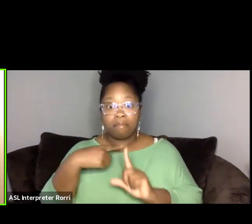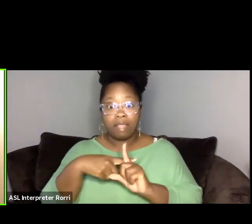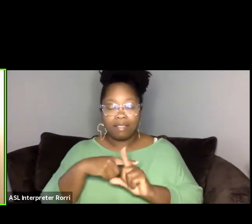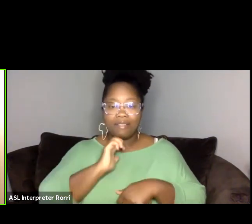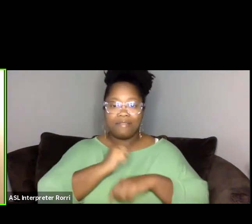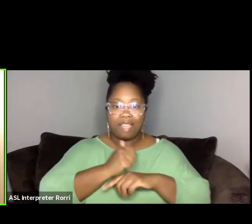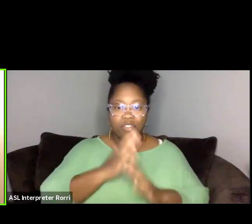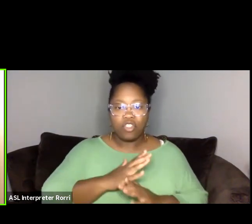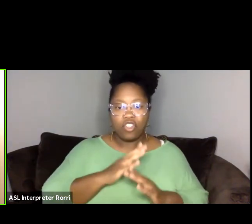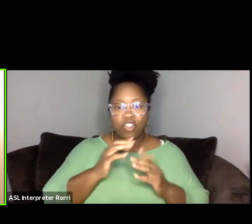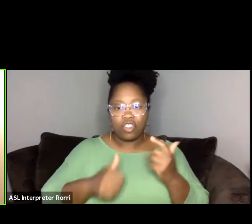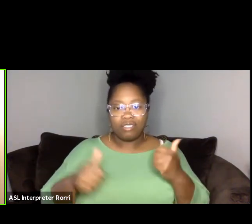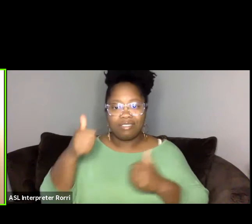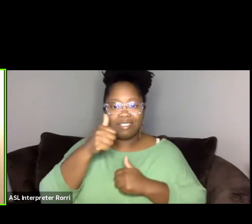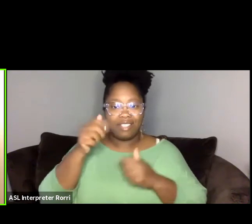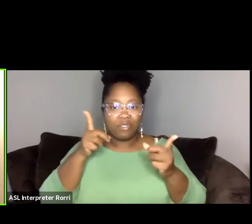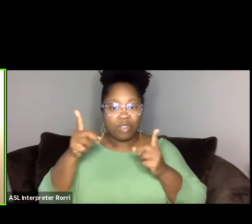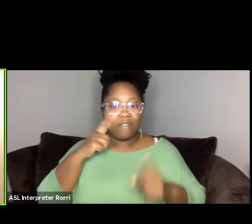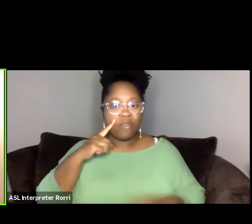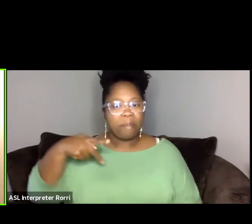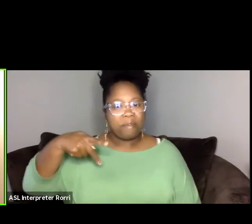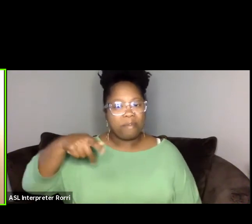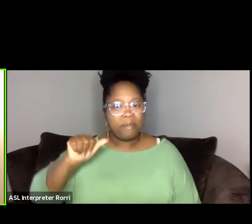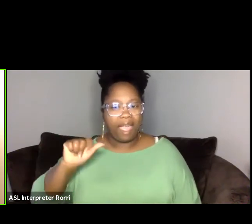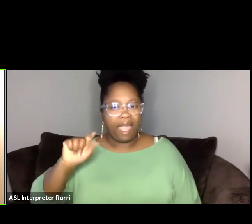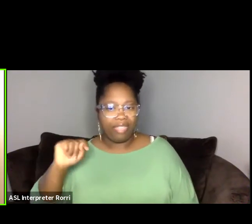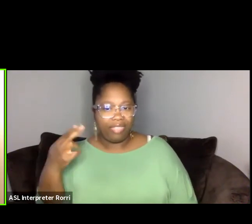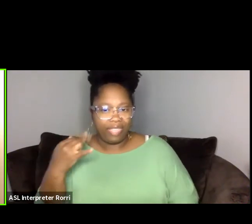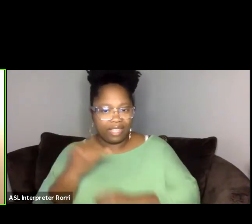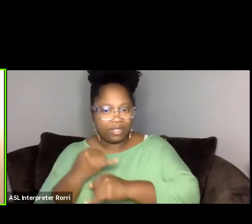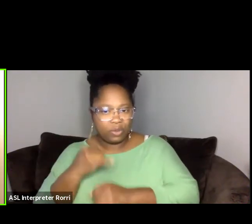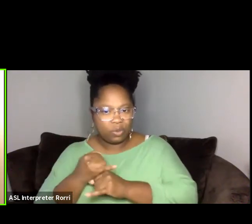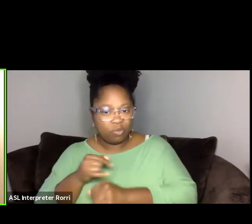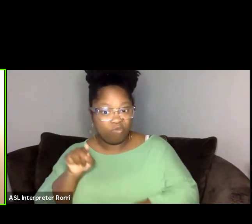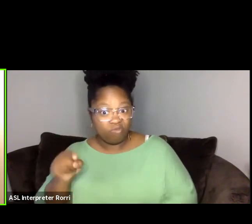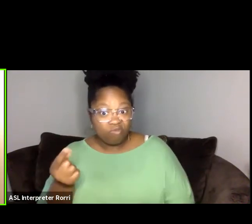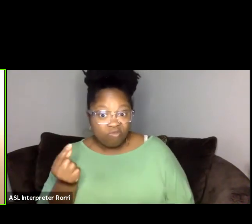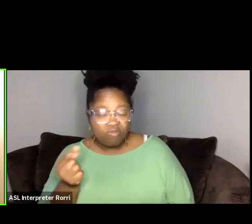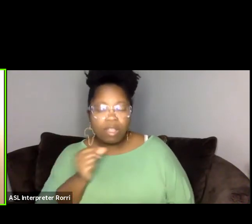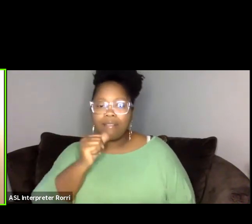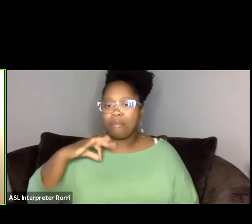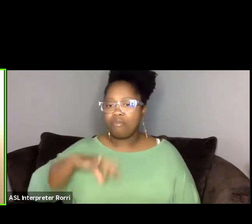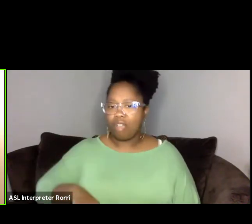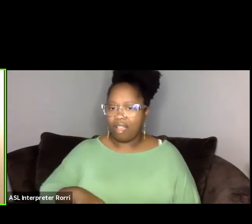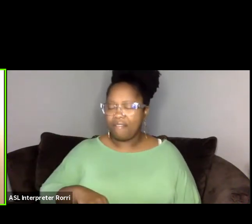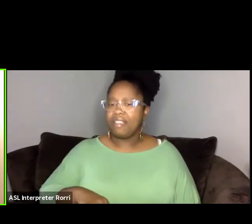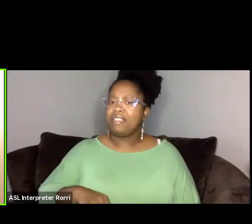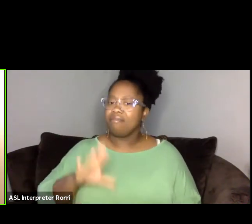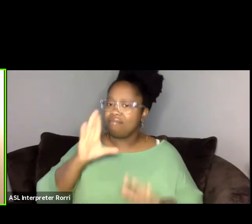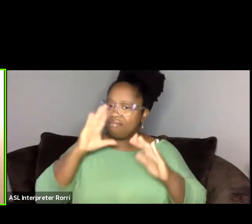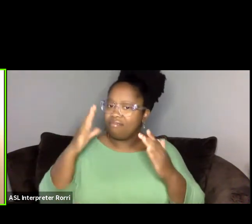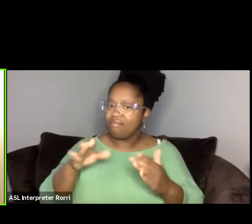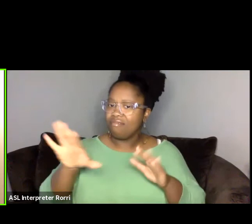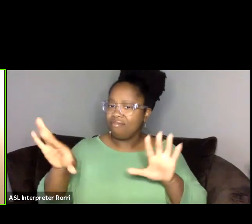of the CRAFT Institute, which is a nonprofit dedicated to curating culturally inclusive ecosystems